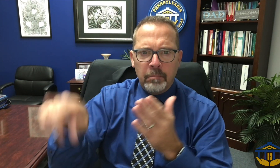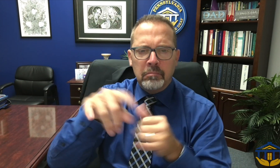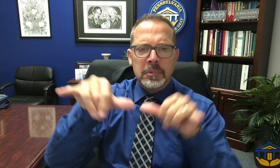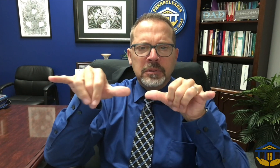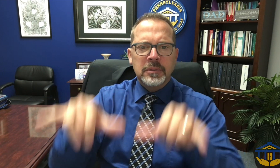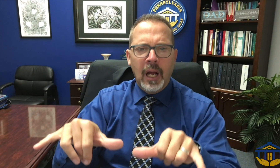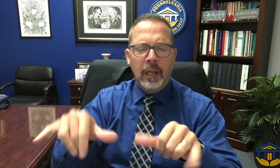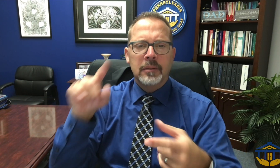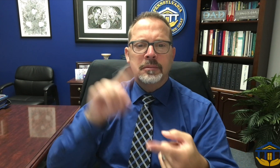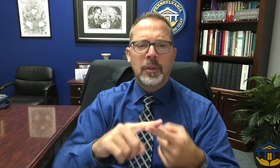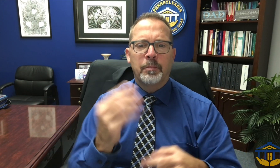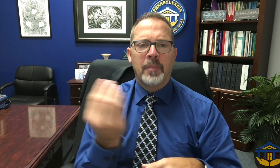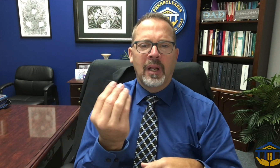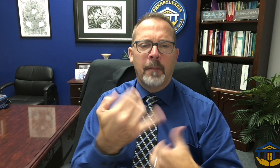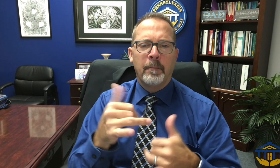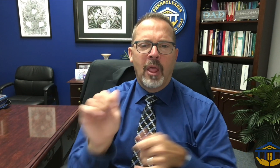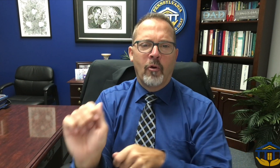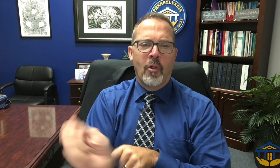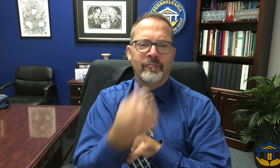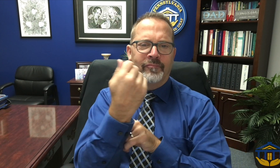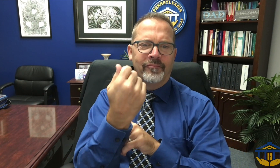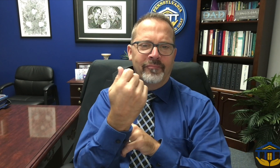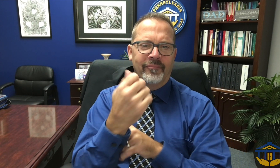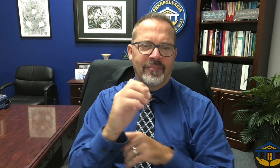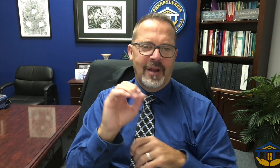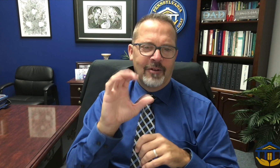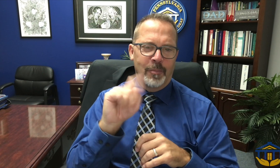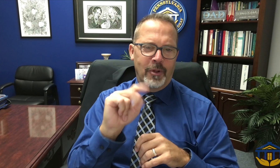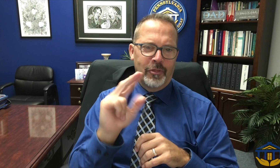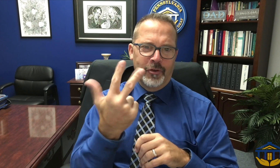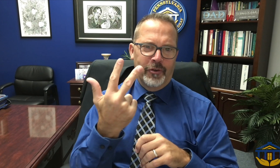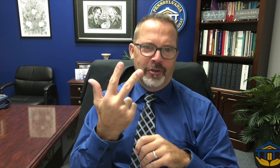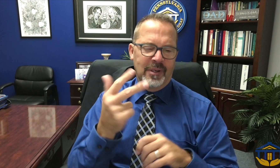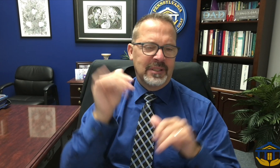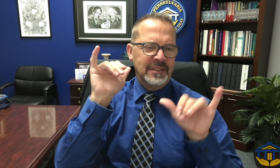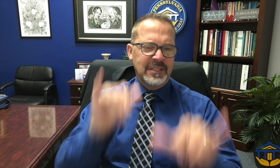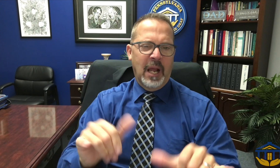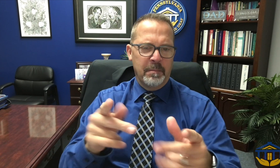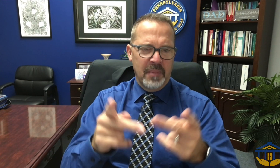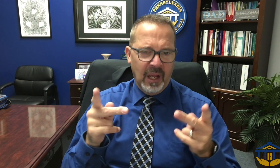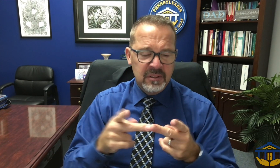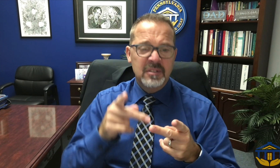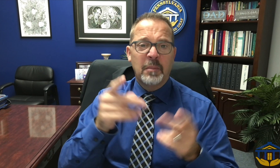through that weekend from to Monday you can be here for our Golf Outing on Monday October